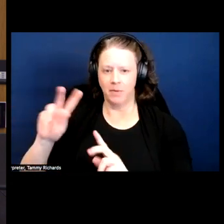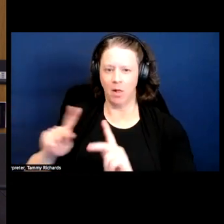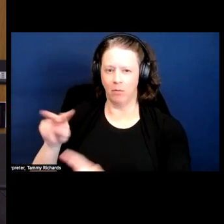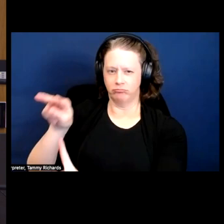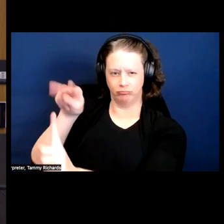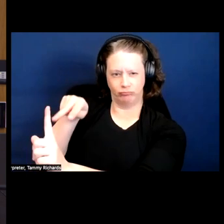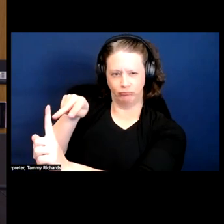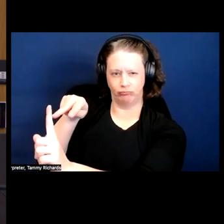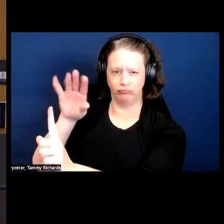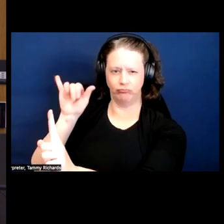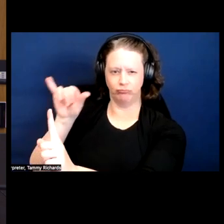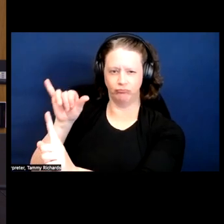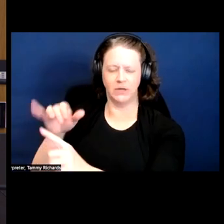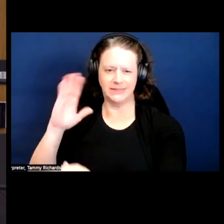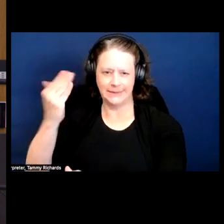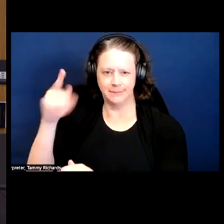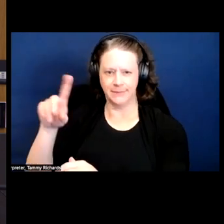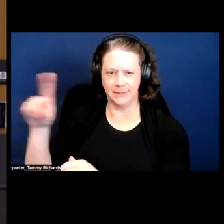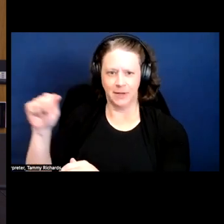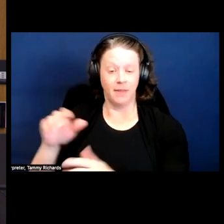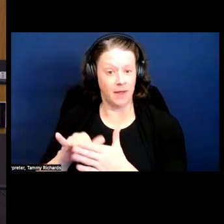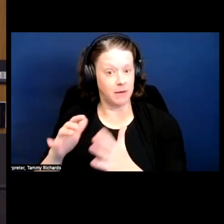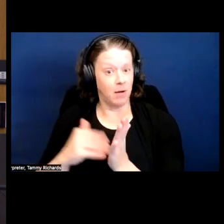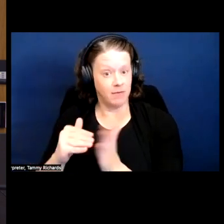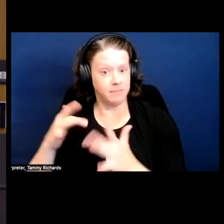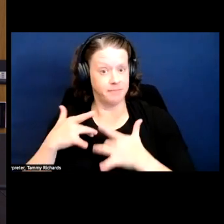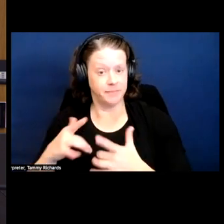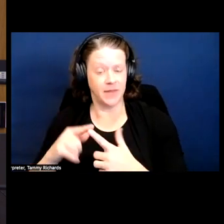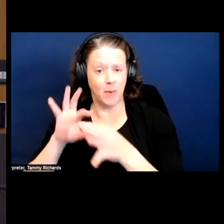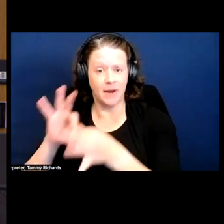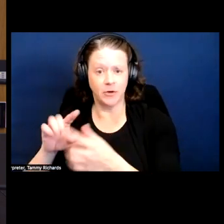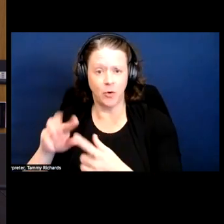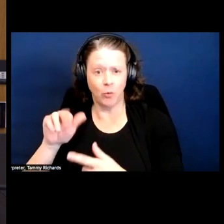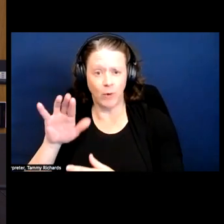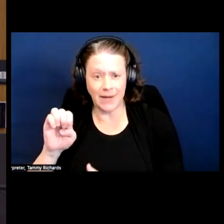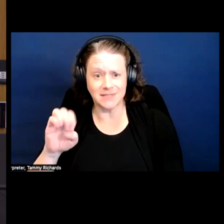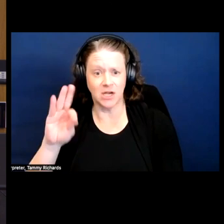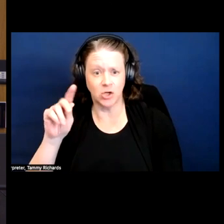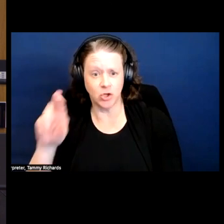And that perception is often based on race and gender and sexuality in the way we are